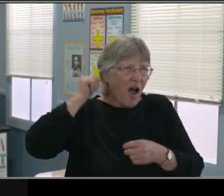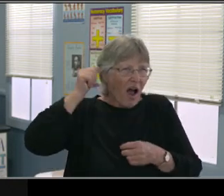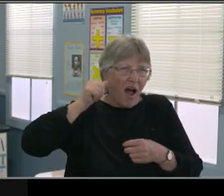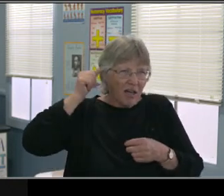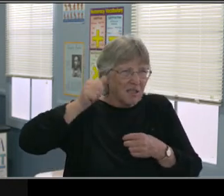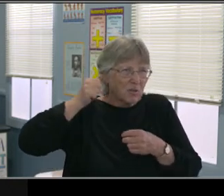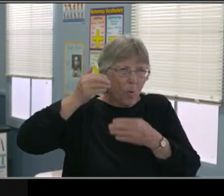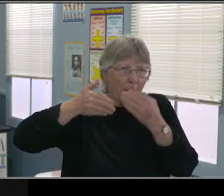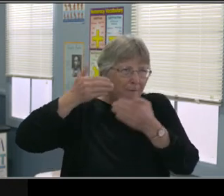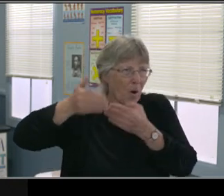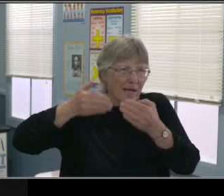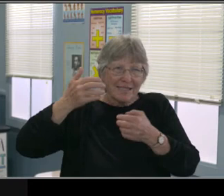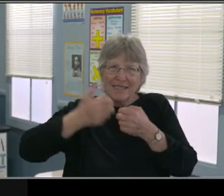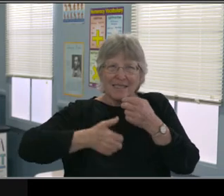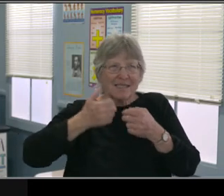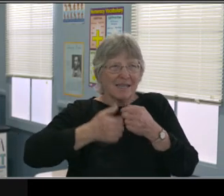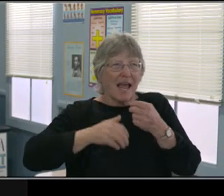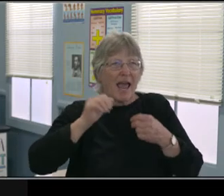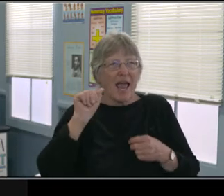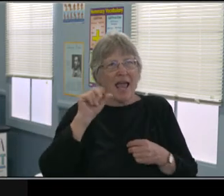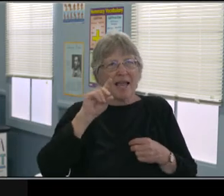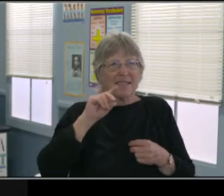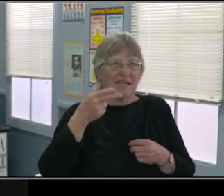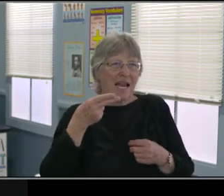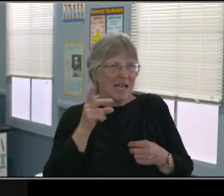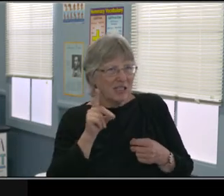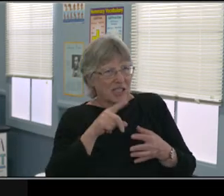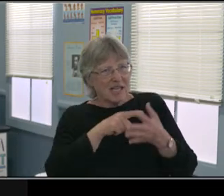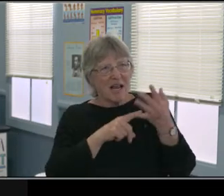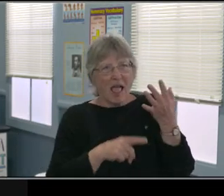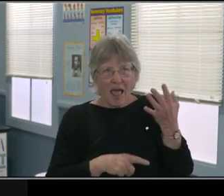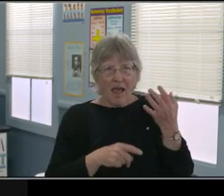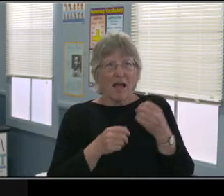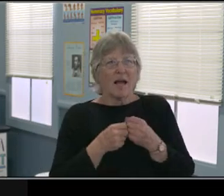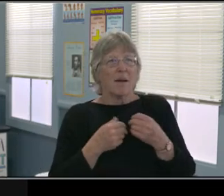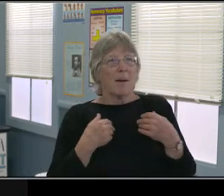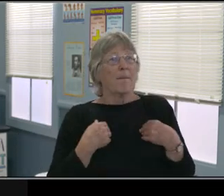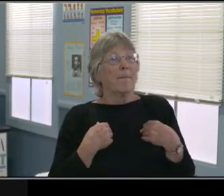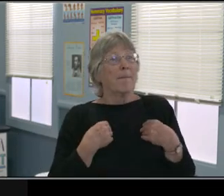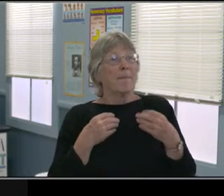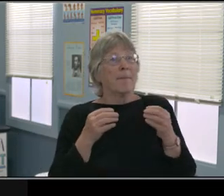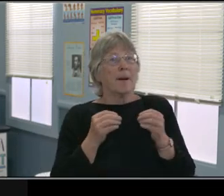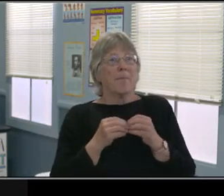for children to be visible when they're in the classroom. Some schools, some teachers take attendance